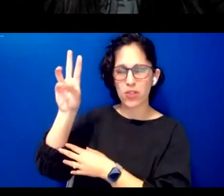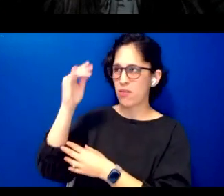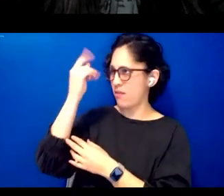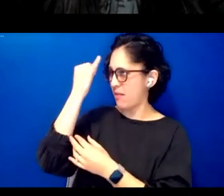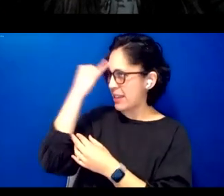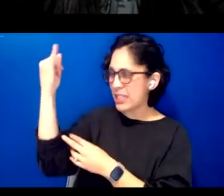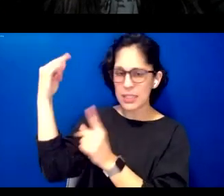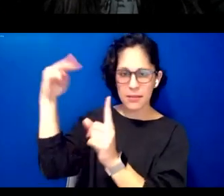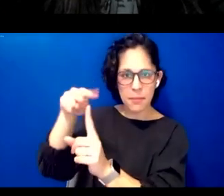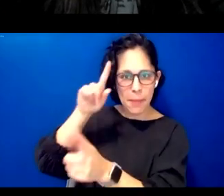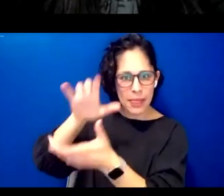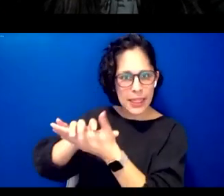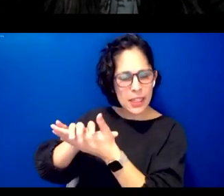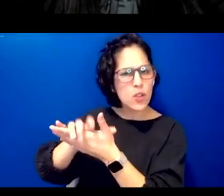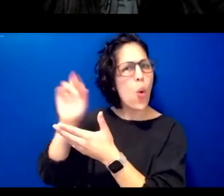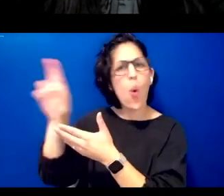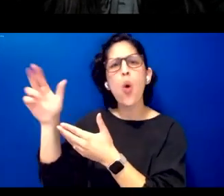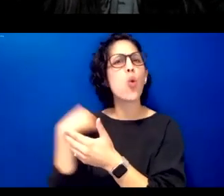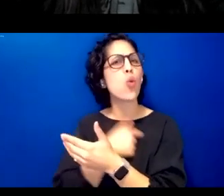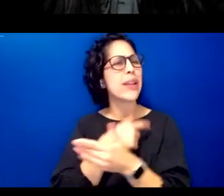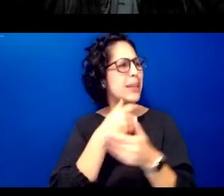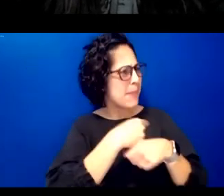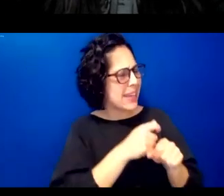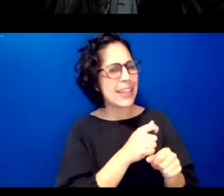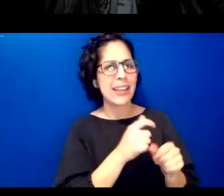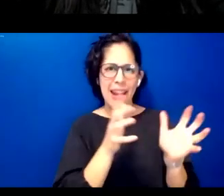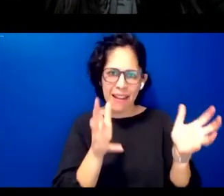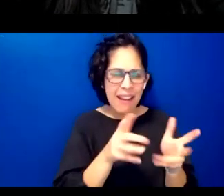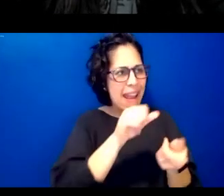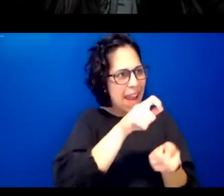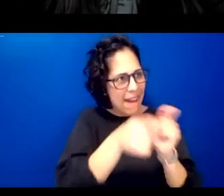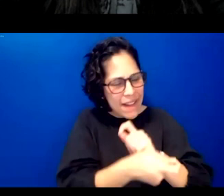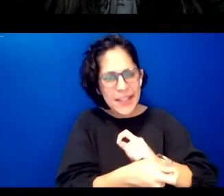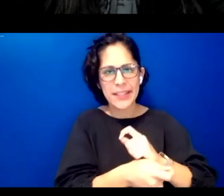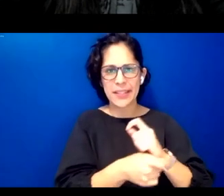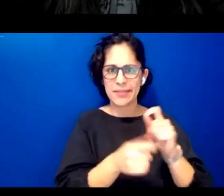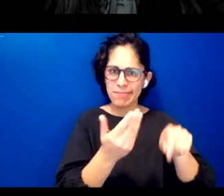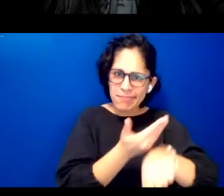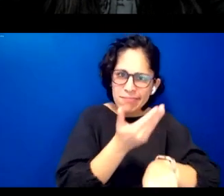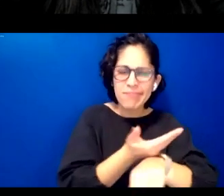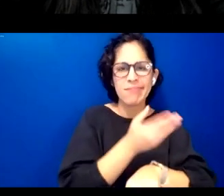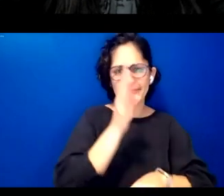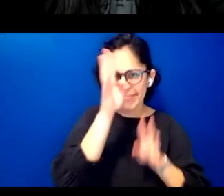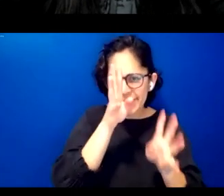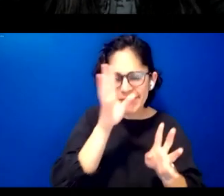or again are we making a concerted effort to adapt or create our own tools to reflect